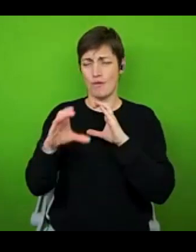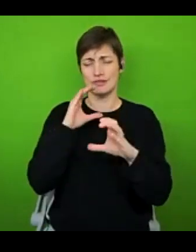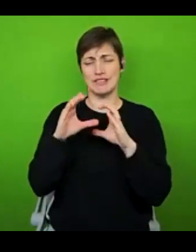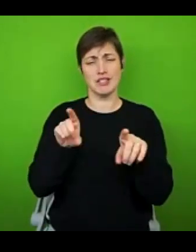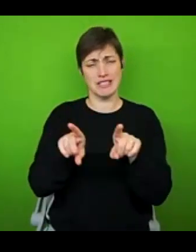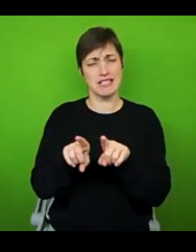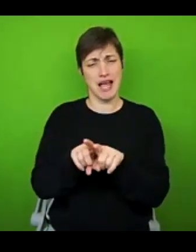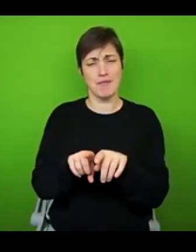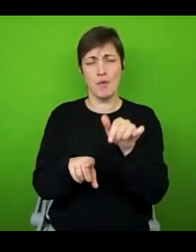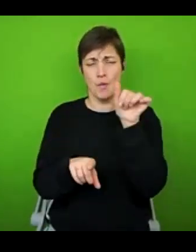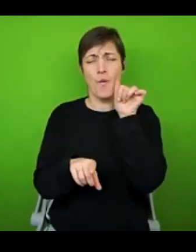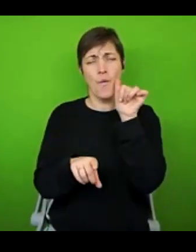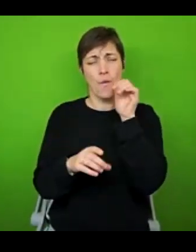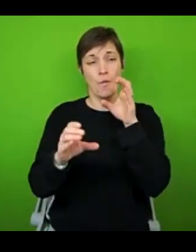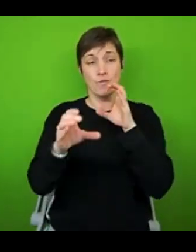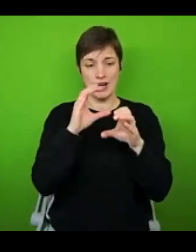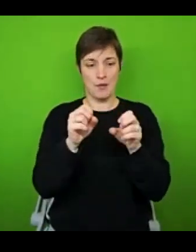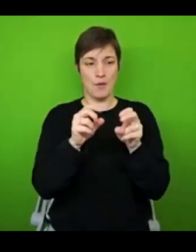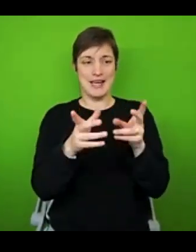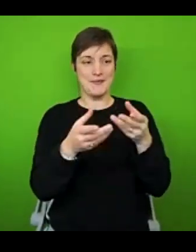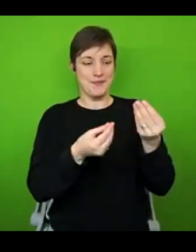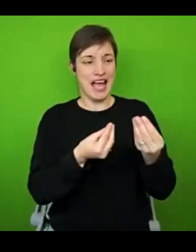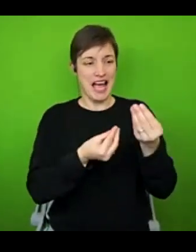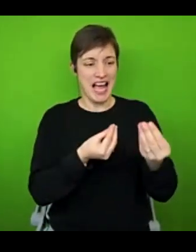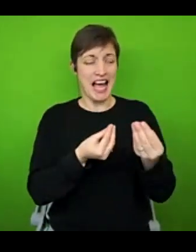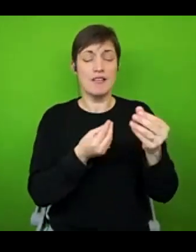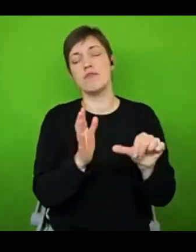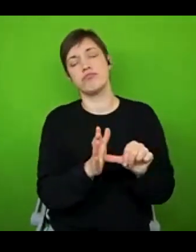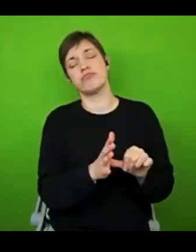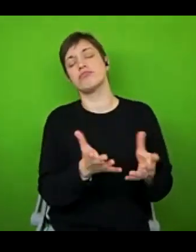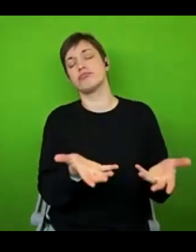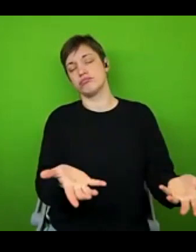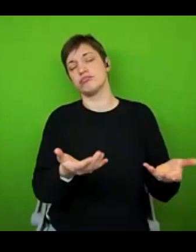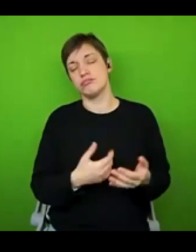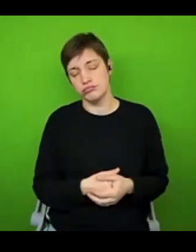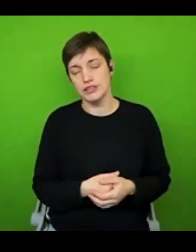communicating that in an effective way is really blooming difficult, it is so incredibly challenging.